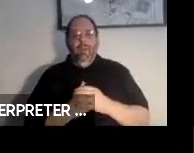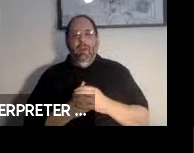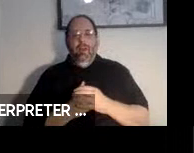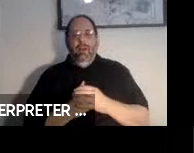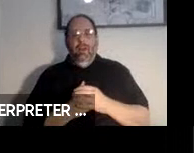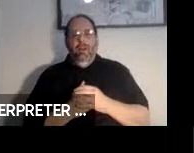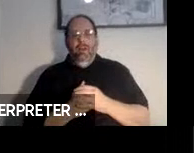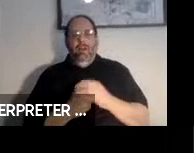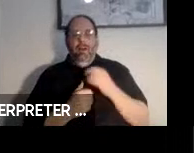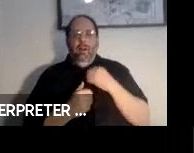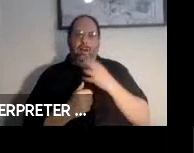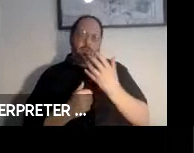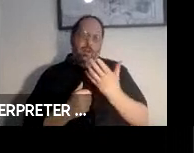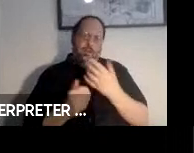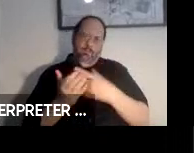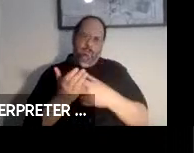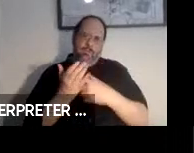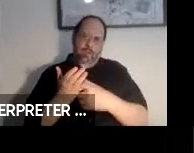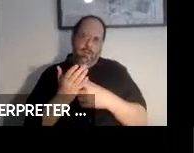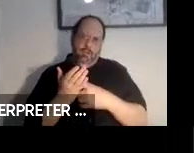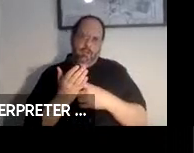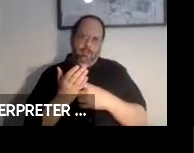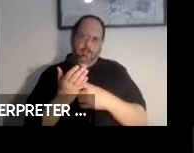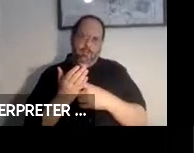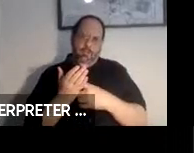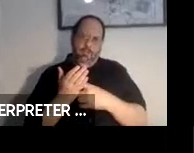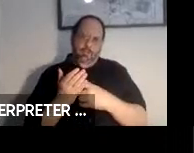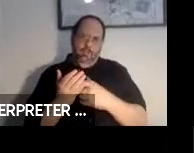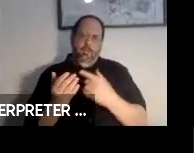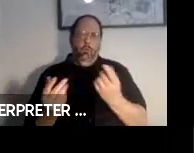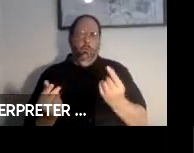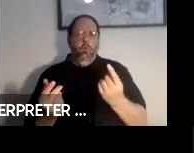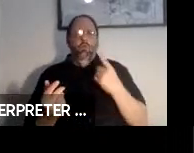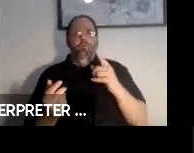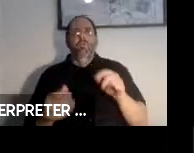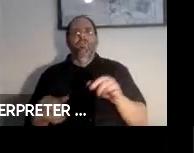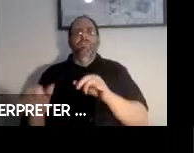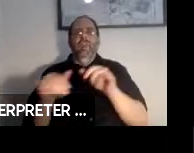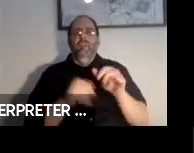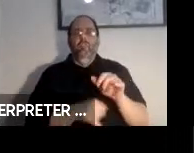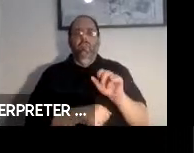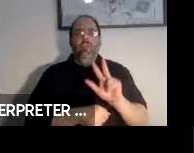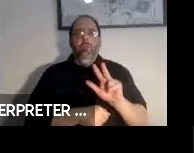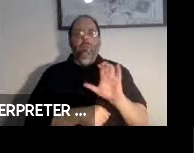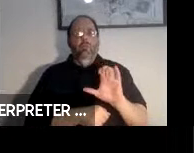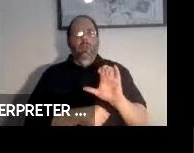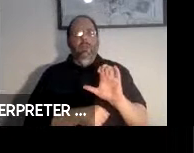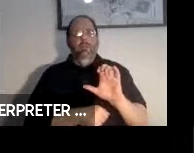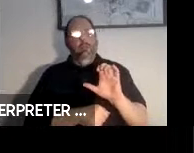I wanted to discuss what we are doing as far as standards W3C that's pertinent to this topic.